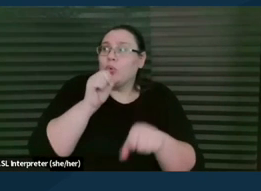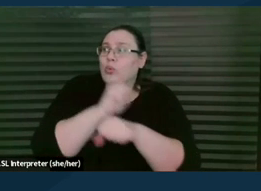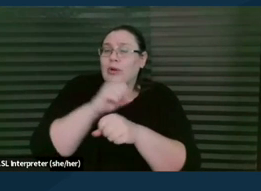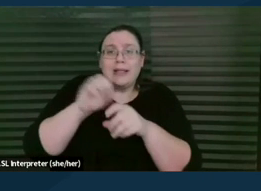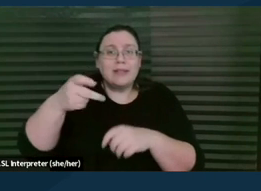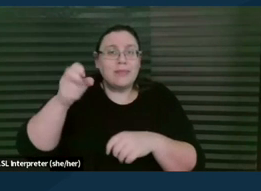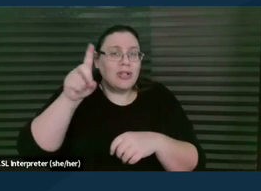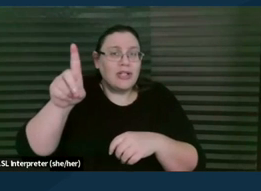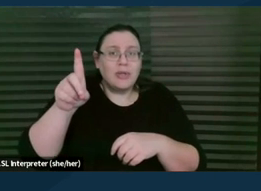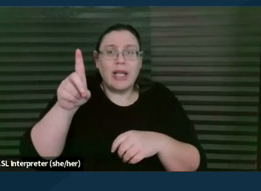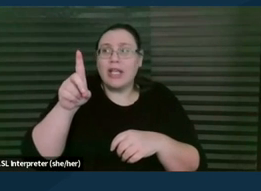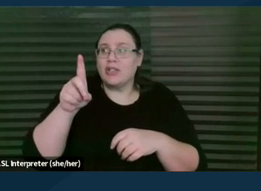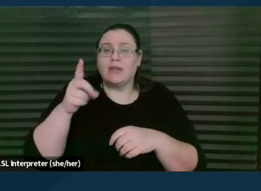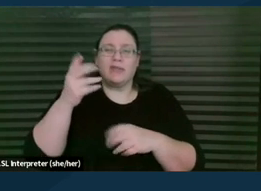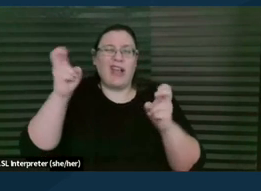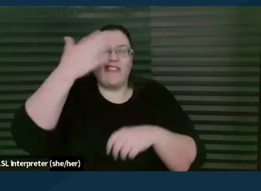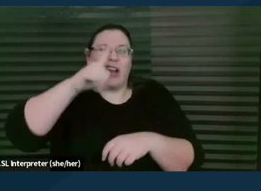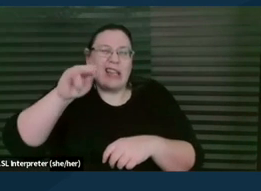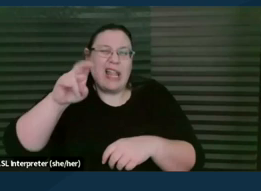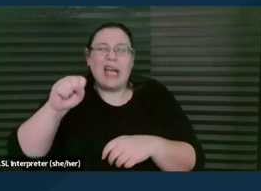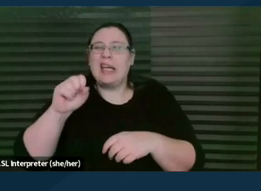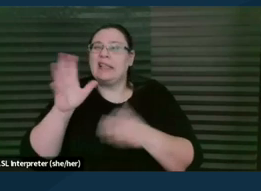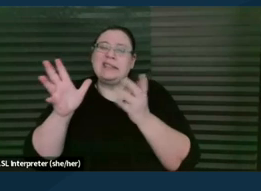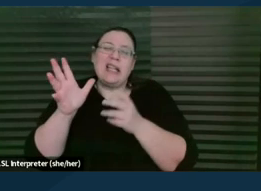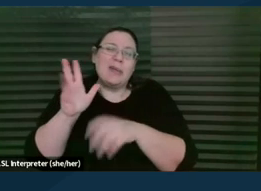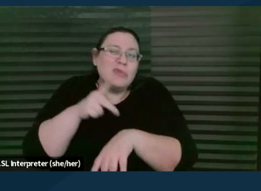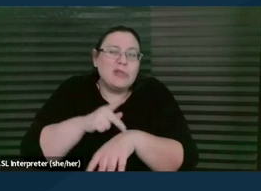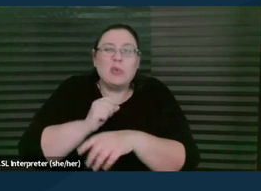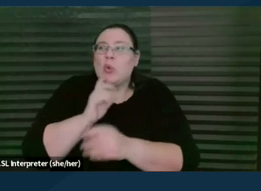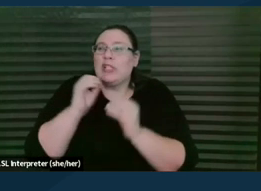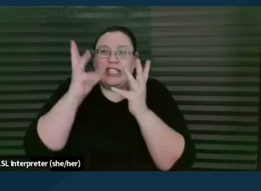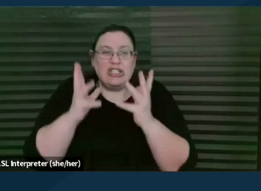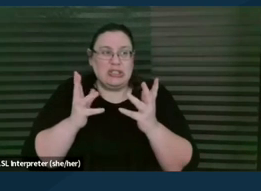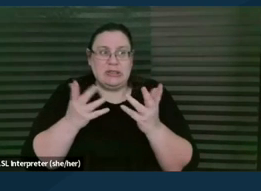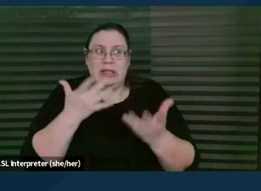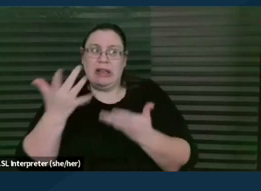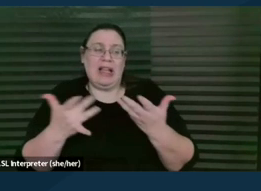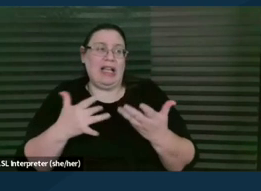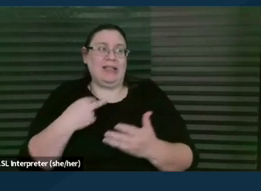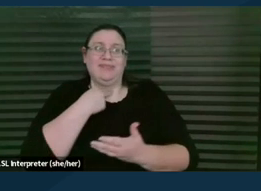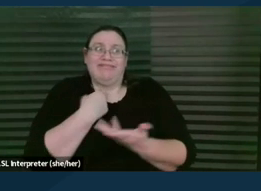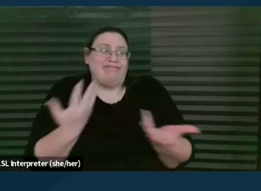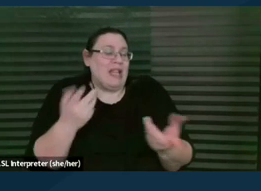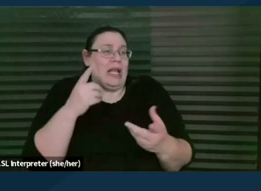their hands are tied or they don't know the law or whatever. And so it's really important to fulfill our role,